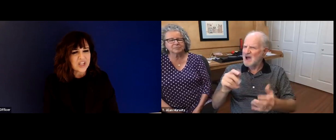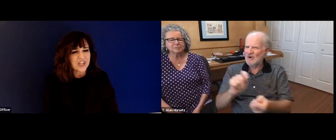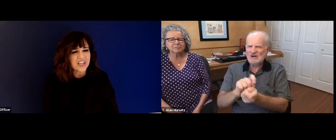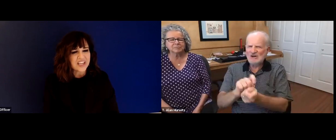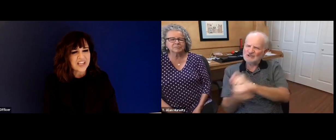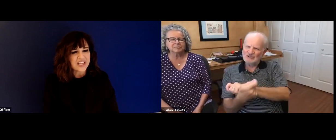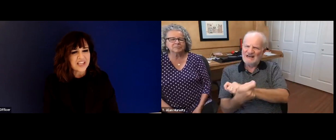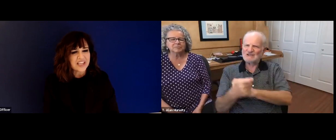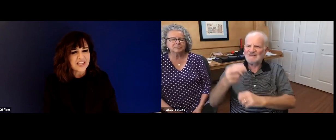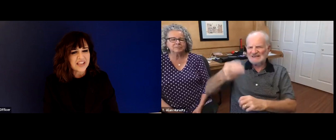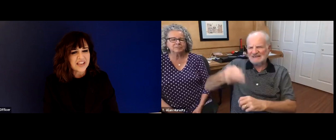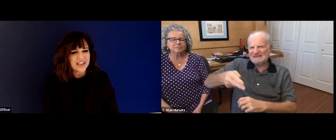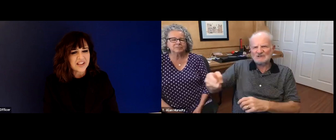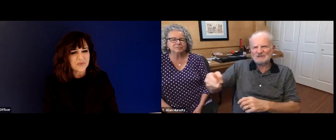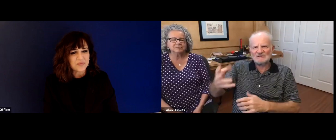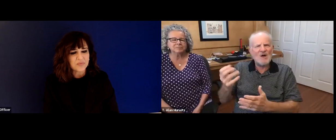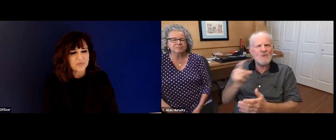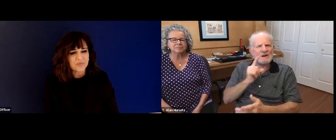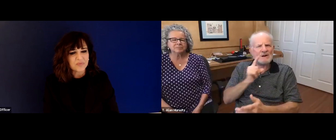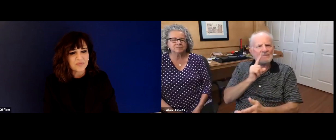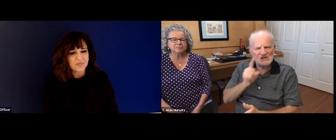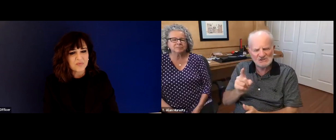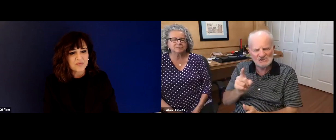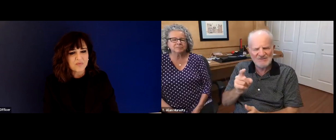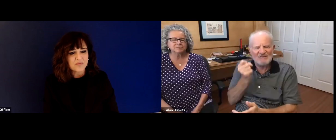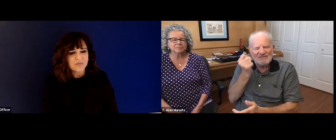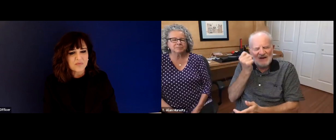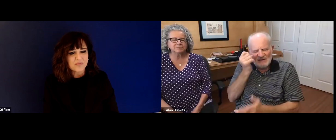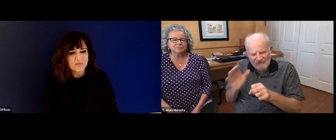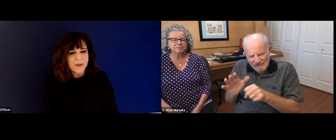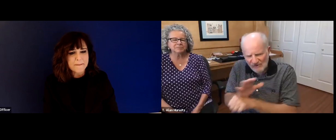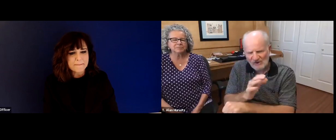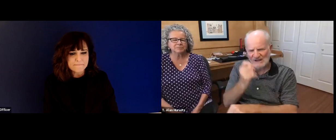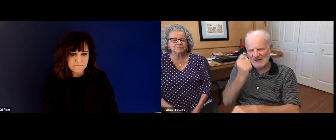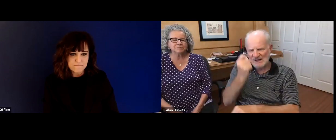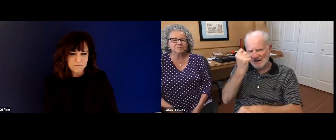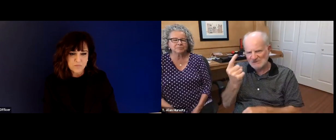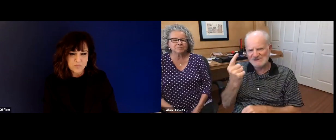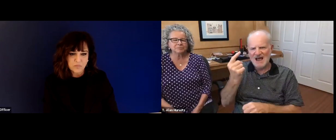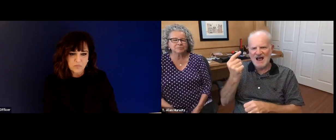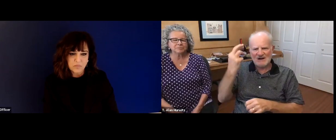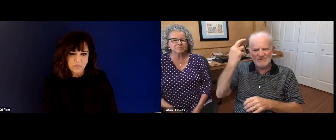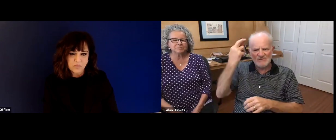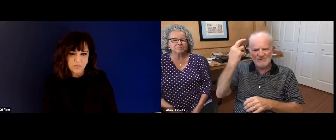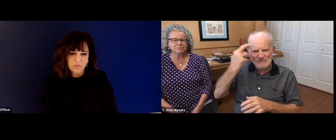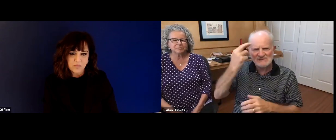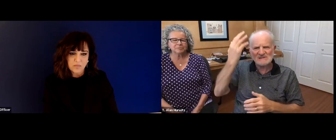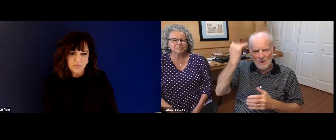change a building's name, and I will say that there was some hesitation on their part. They were a bit nervous about